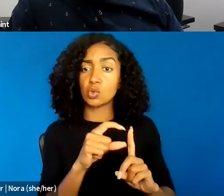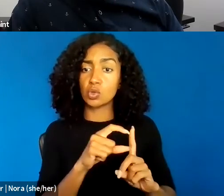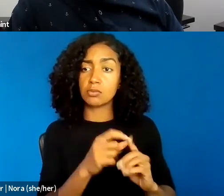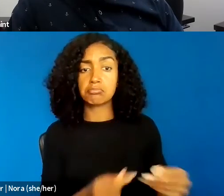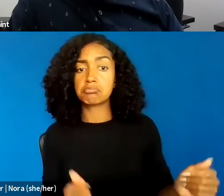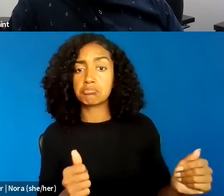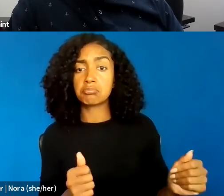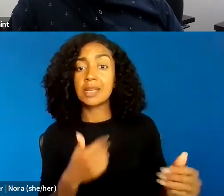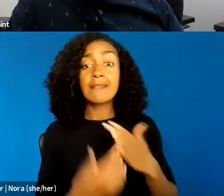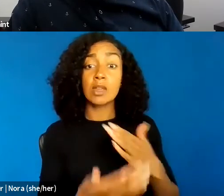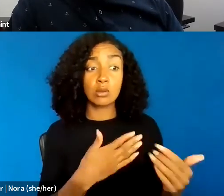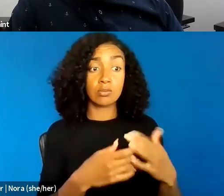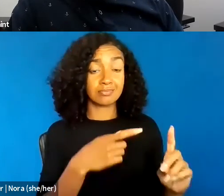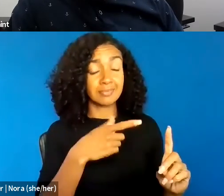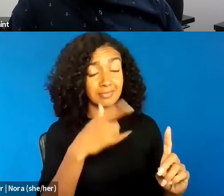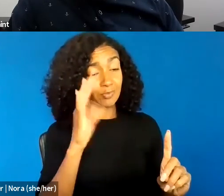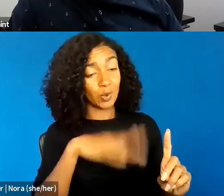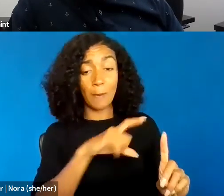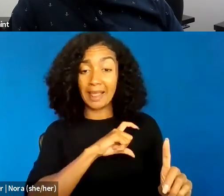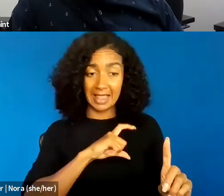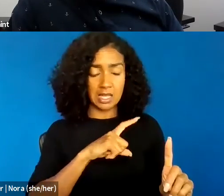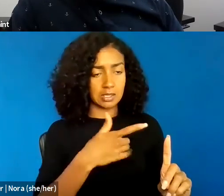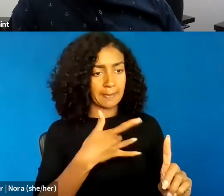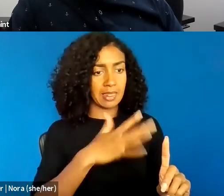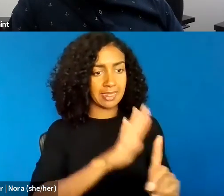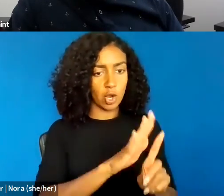their lineage to sort of slave patrols, to subordination.